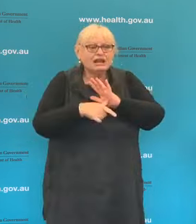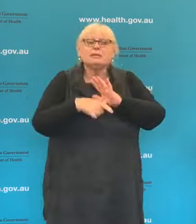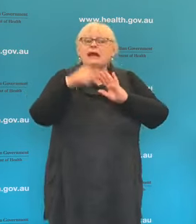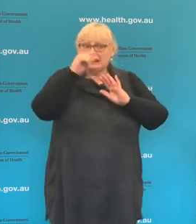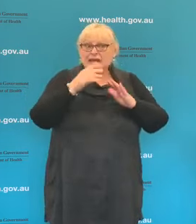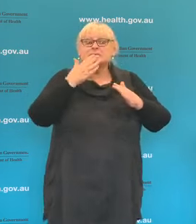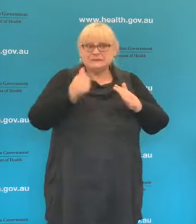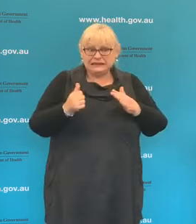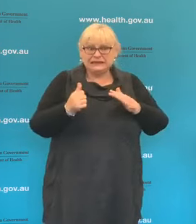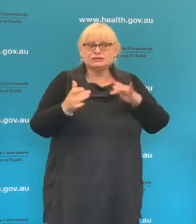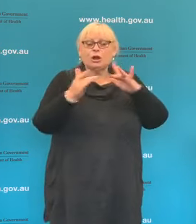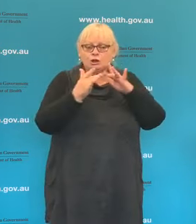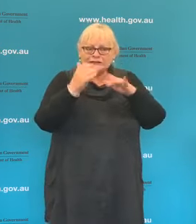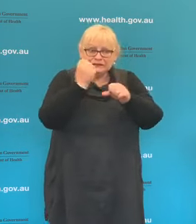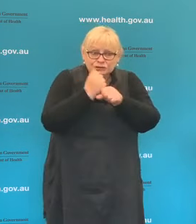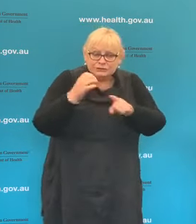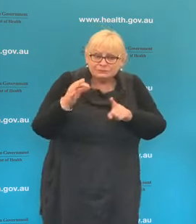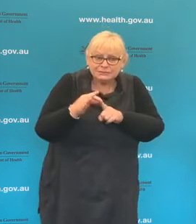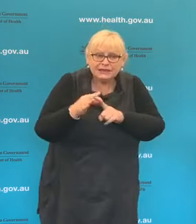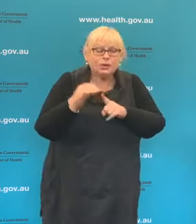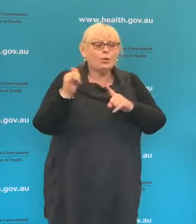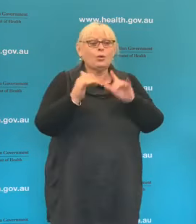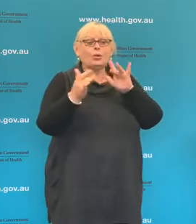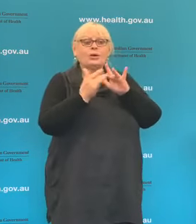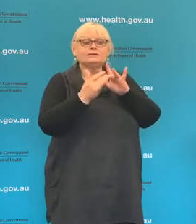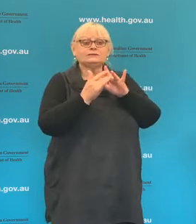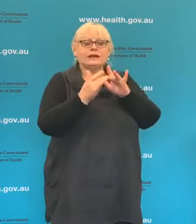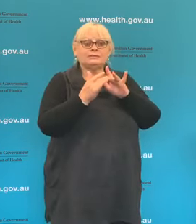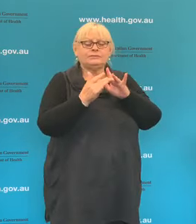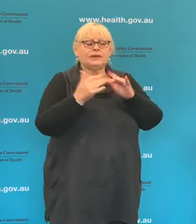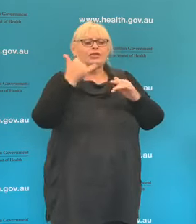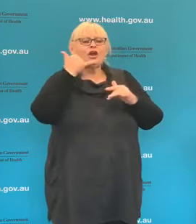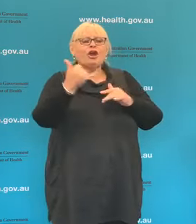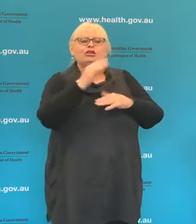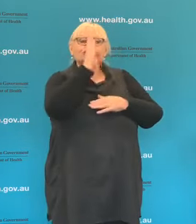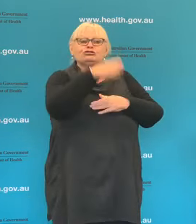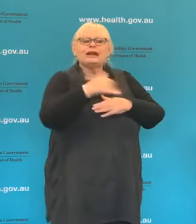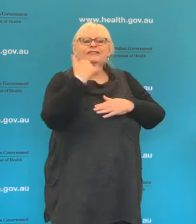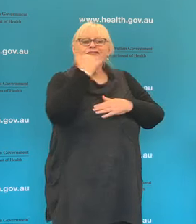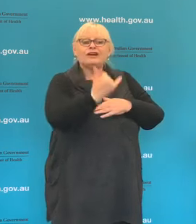contact your GP or contact the Healthdirect phone line to make sure that your,